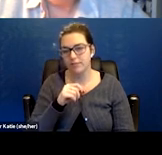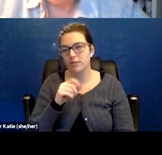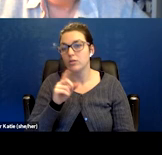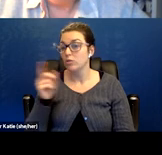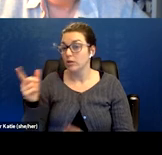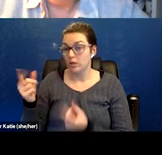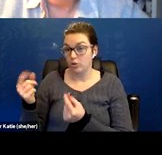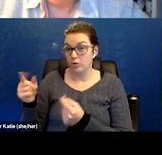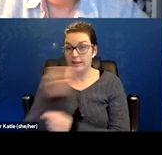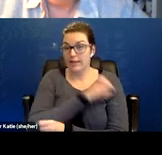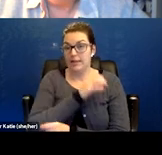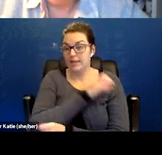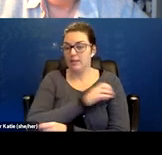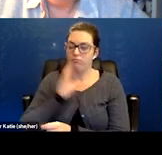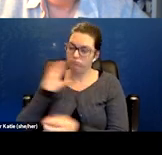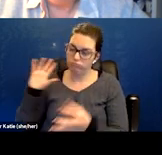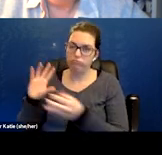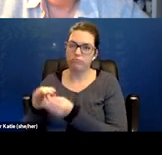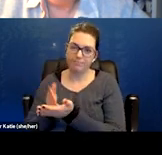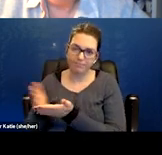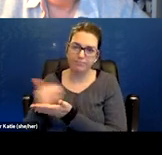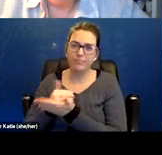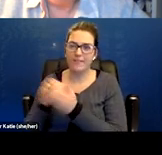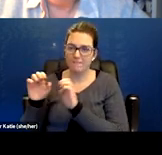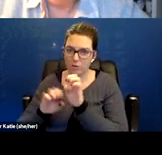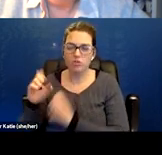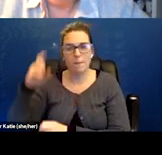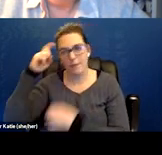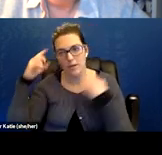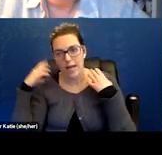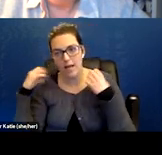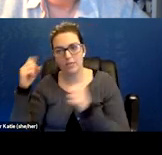They do mental health, psychiatric. They do pulmonary